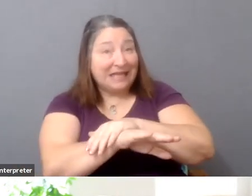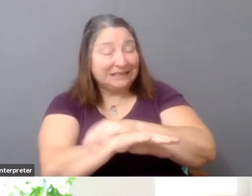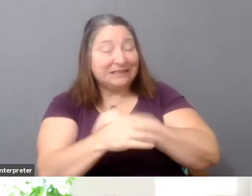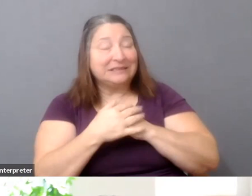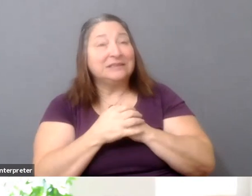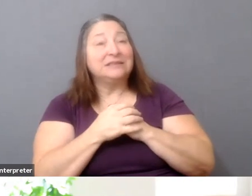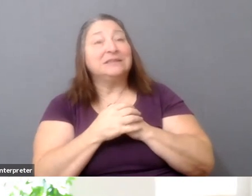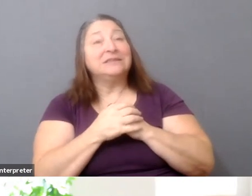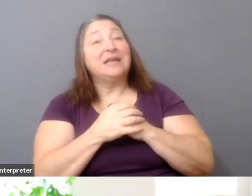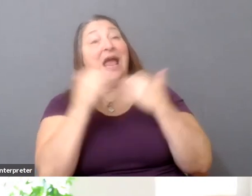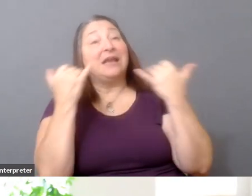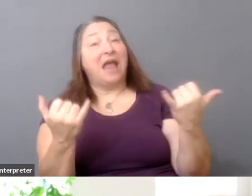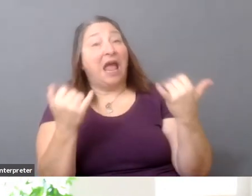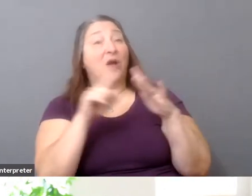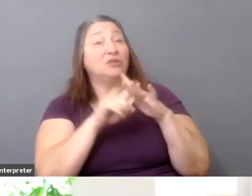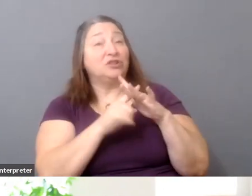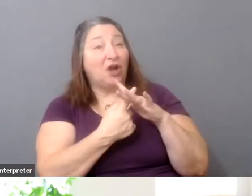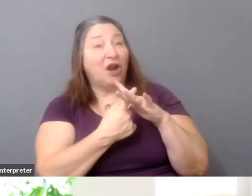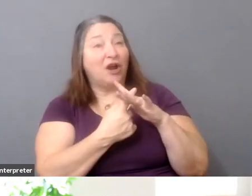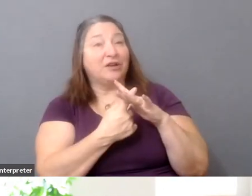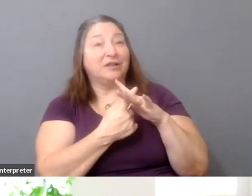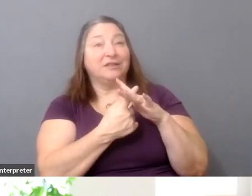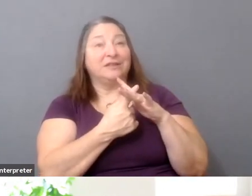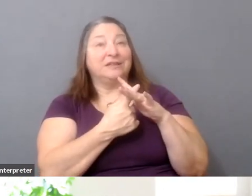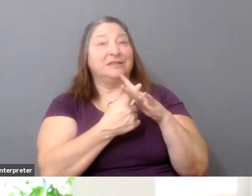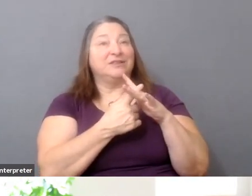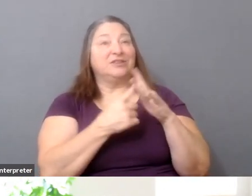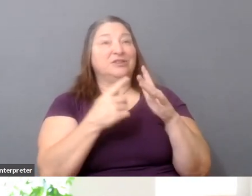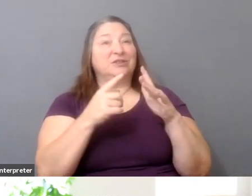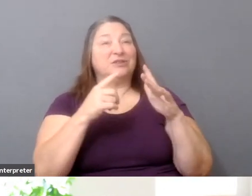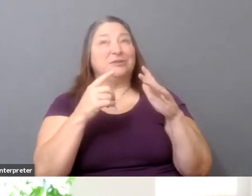to create small pods of collective action.